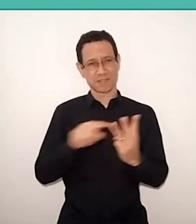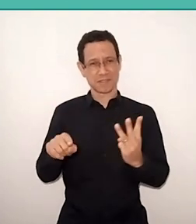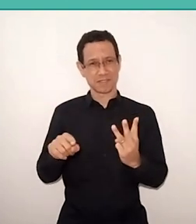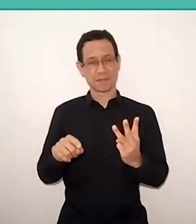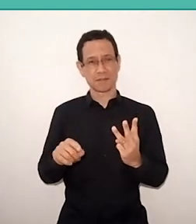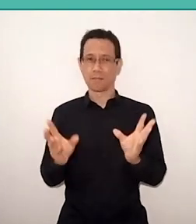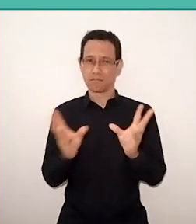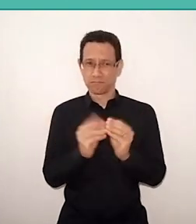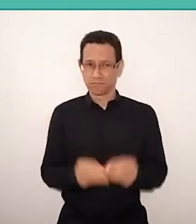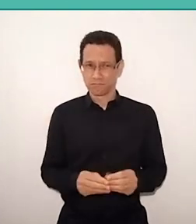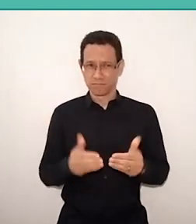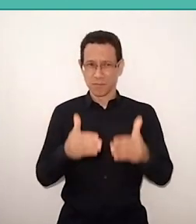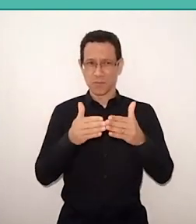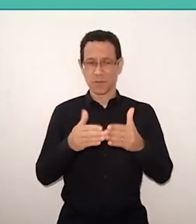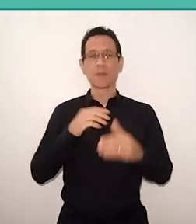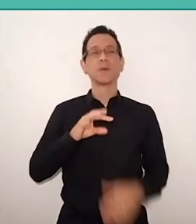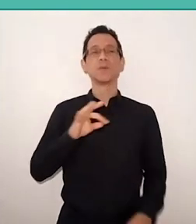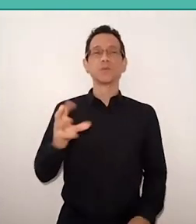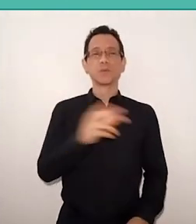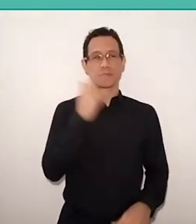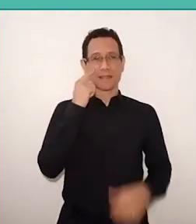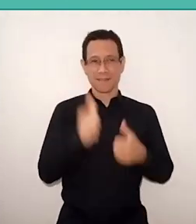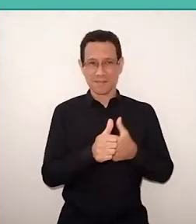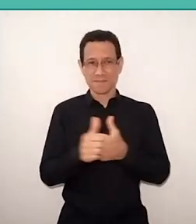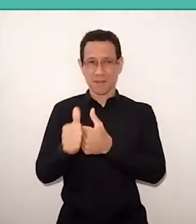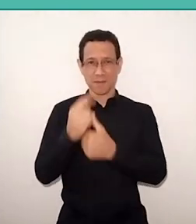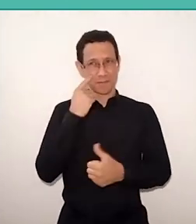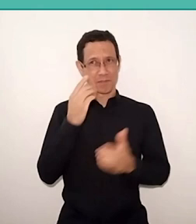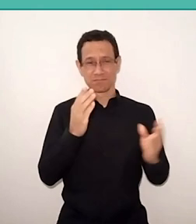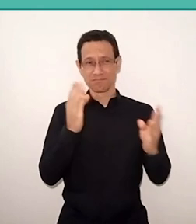in everything we have accompanied there on the political scene,